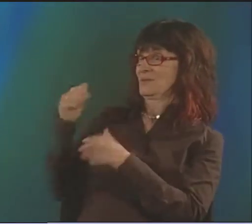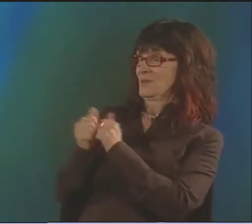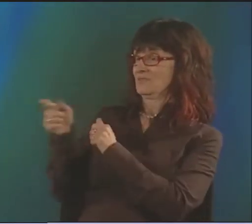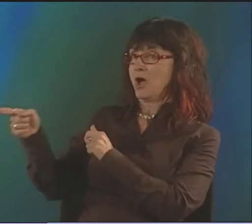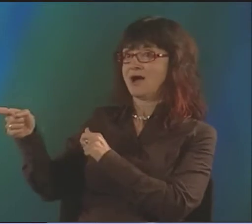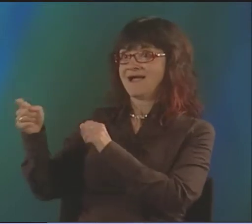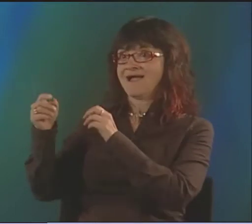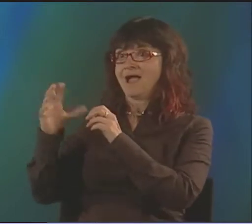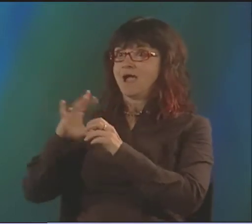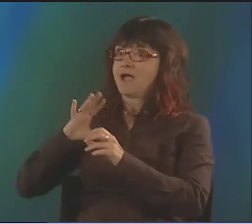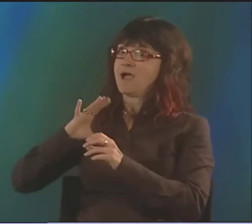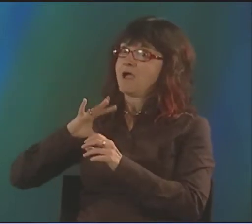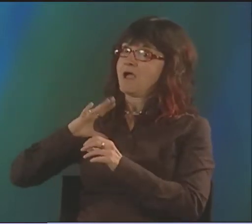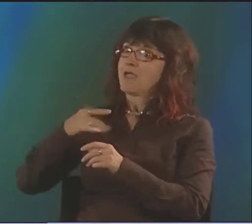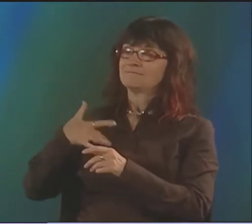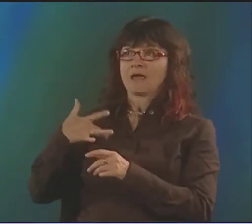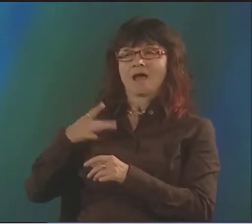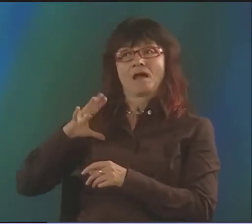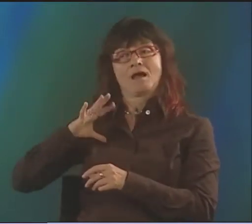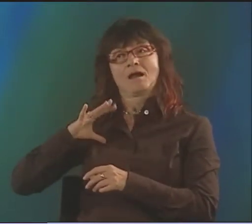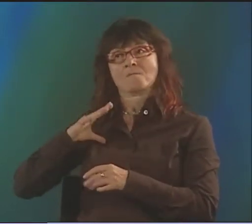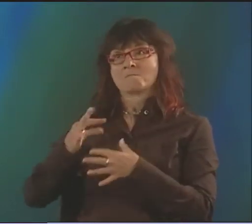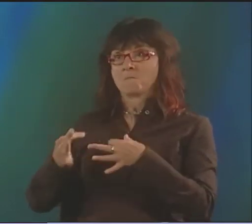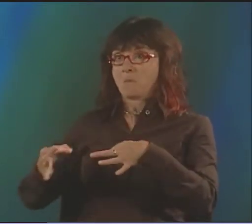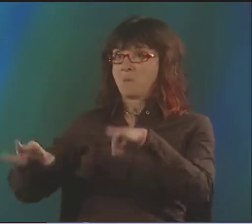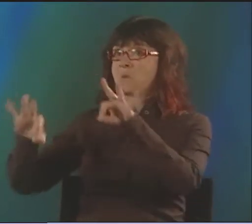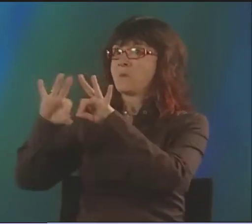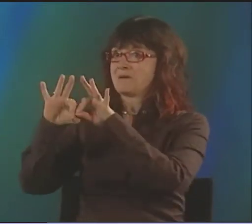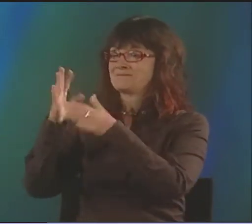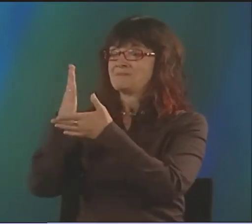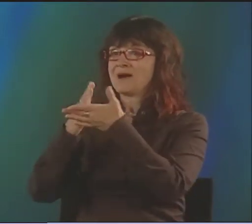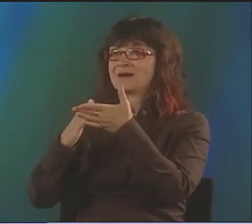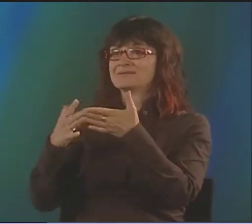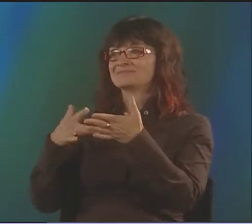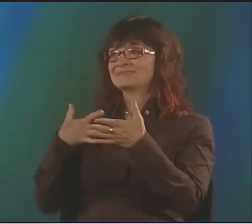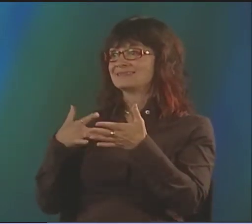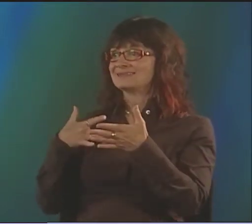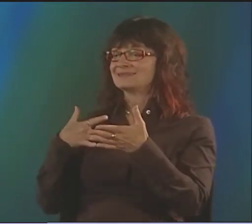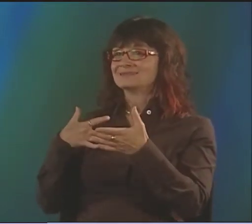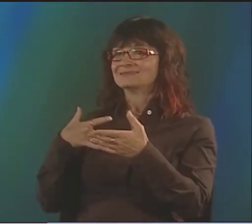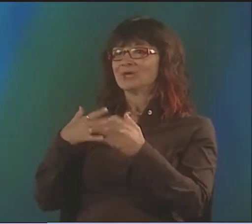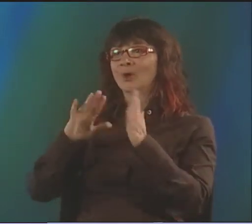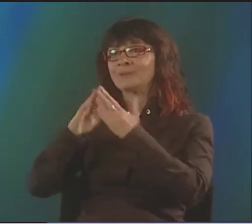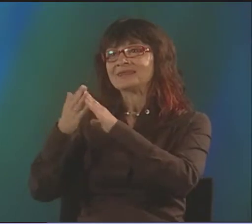AND NOW I DON'T EVEN HAVE A VOICE INTERPRETER FOR MY POETRY. BACK THEN WHEN I WAS WITH DONNA, IT WAS SO AWESOME.